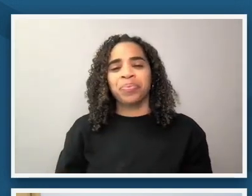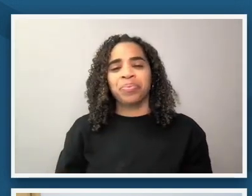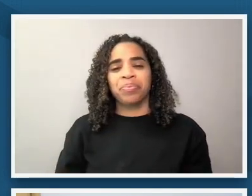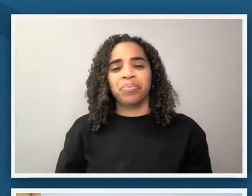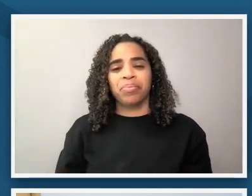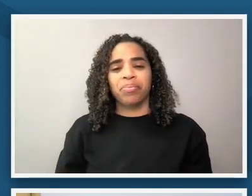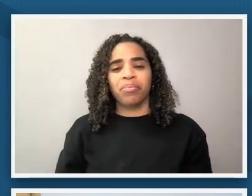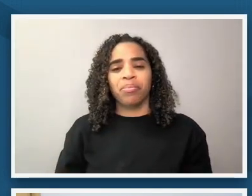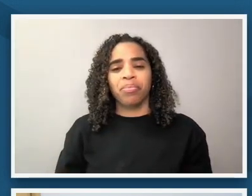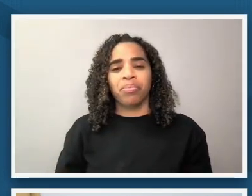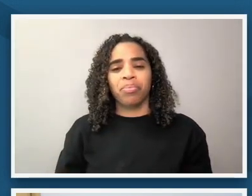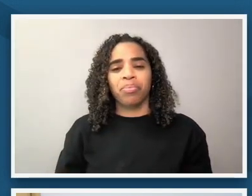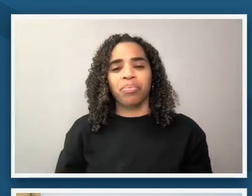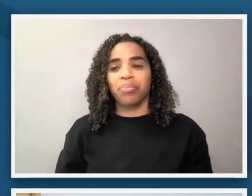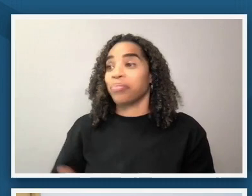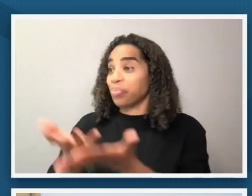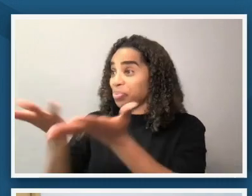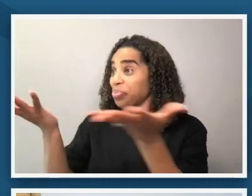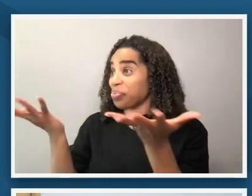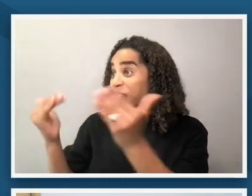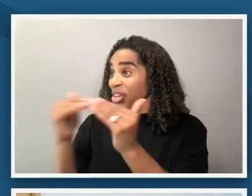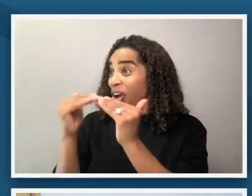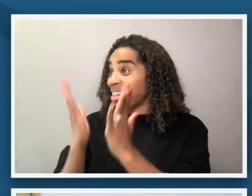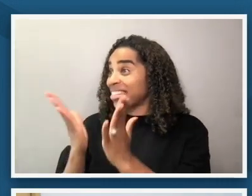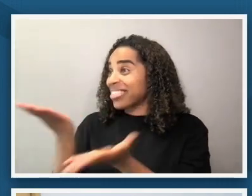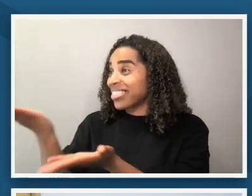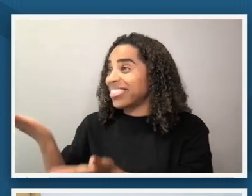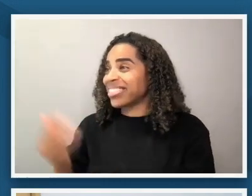i open to my colleagues